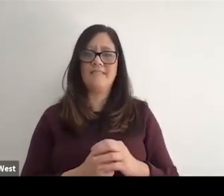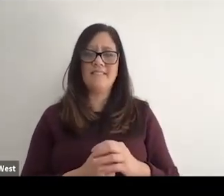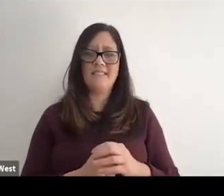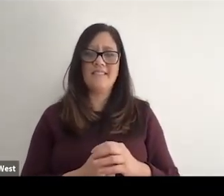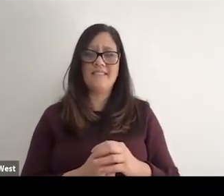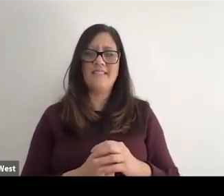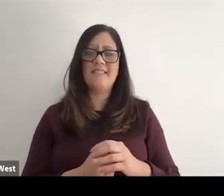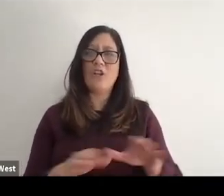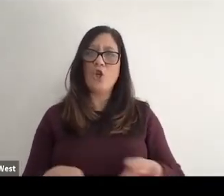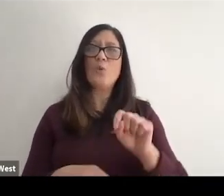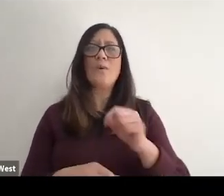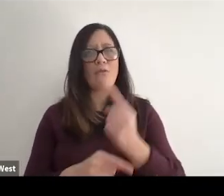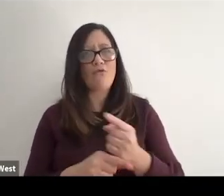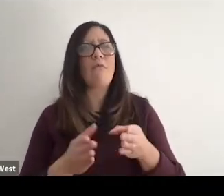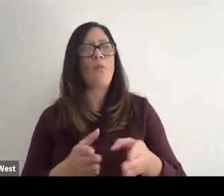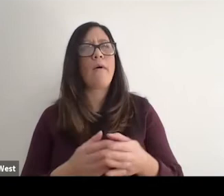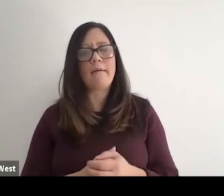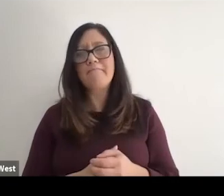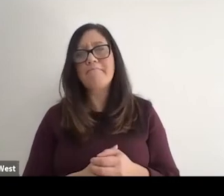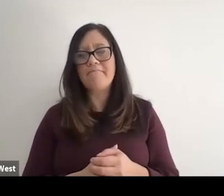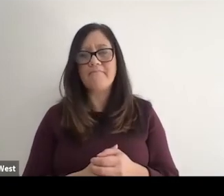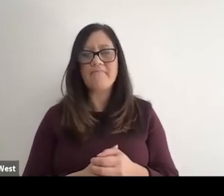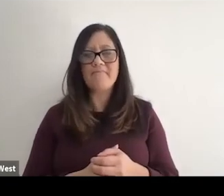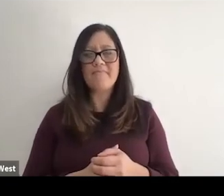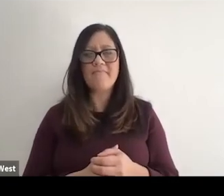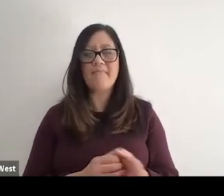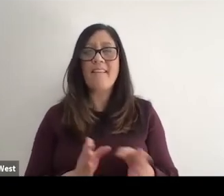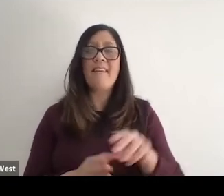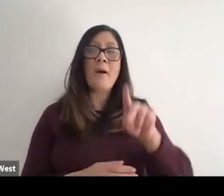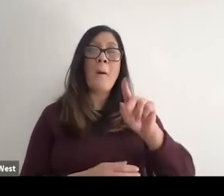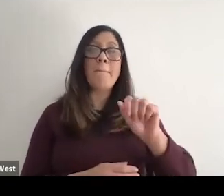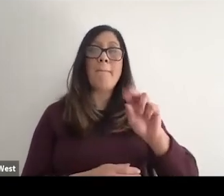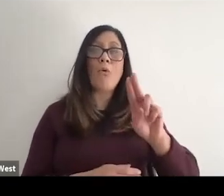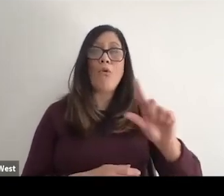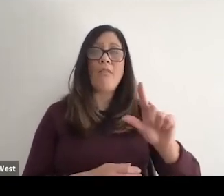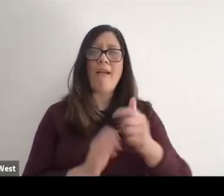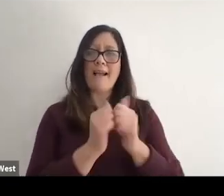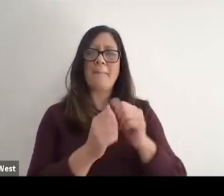You're doing it obviously the right way and and Paul. I competed in the 92 Olympic